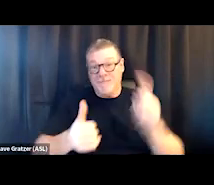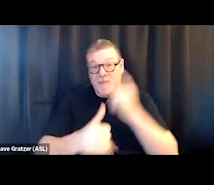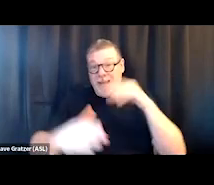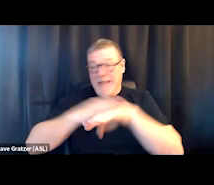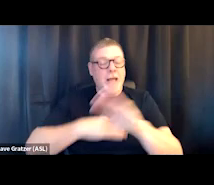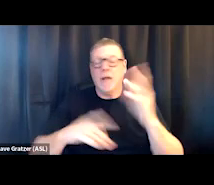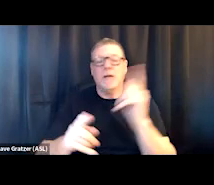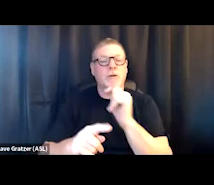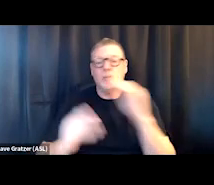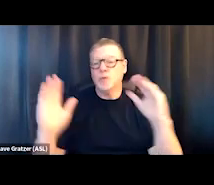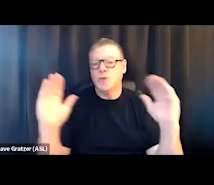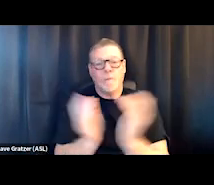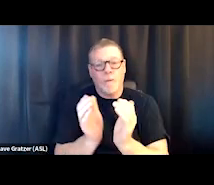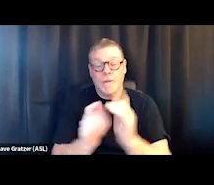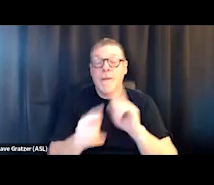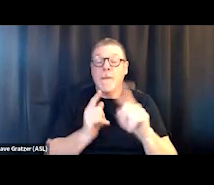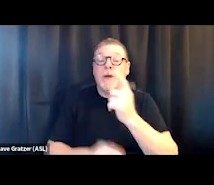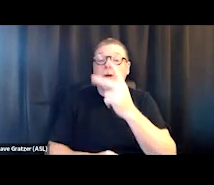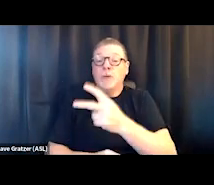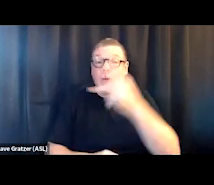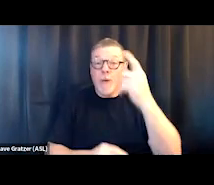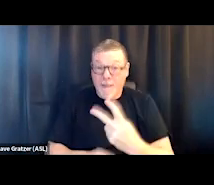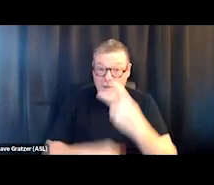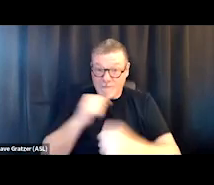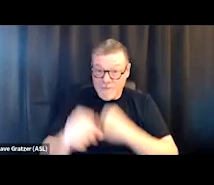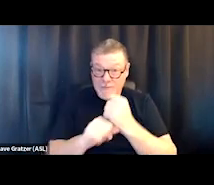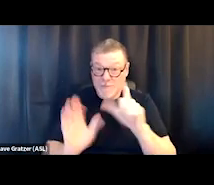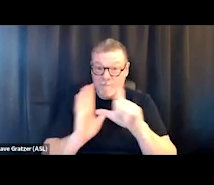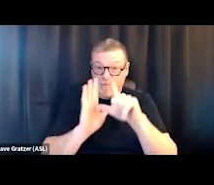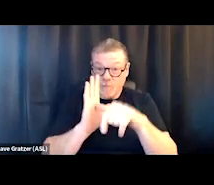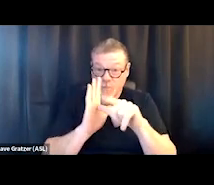But two and a half years later, we moved now into, for the drop-in center,